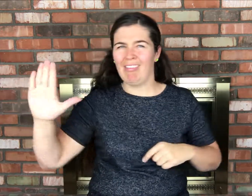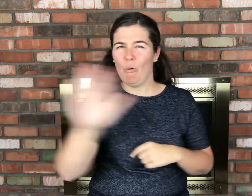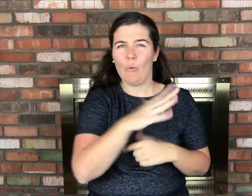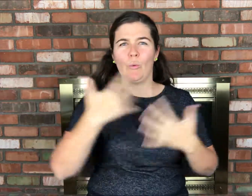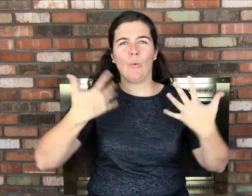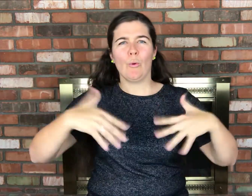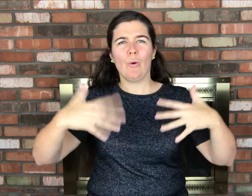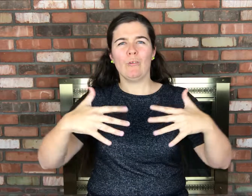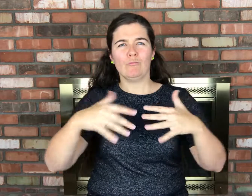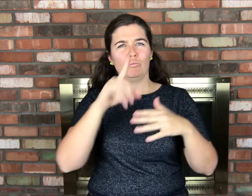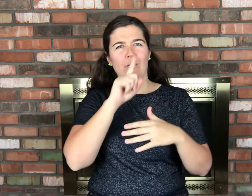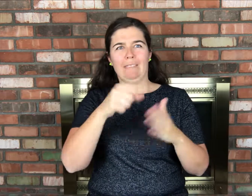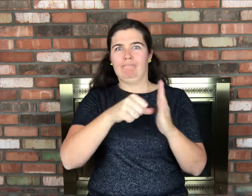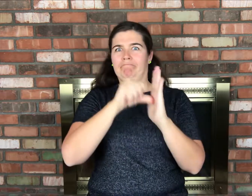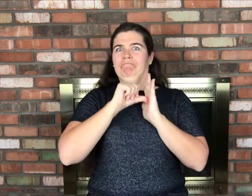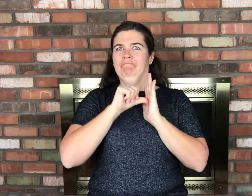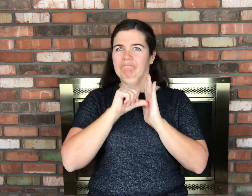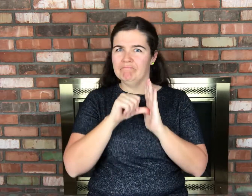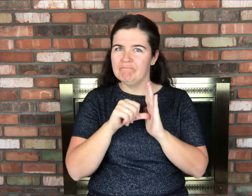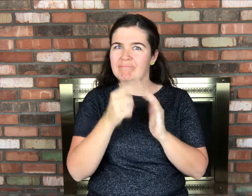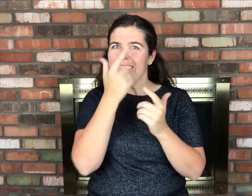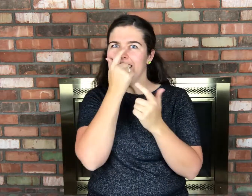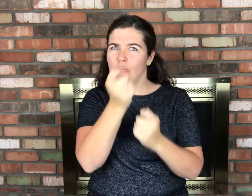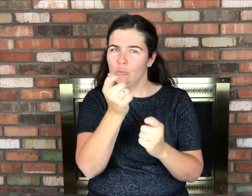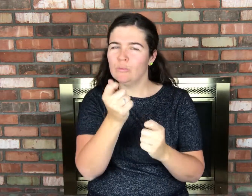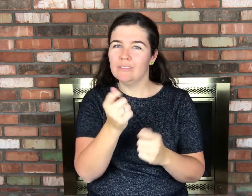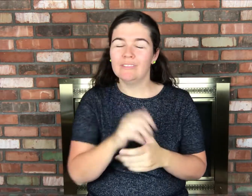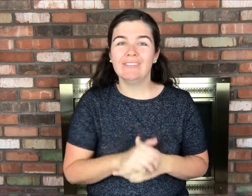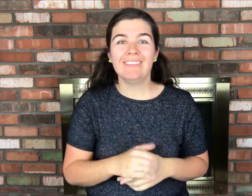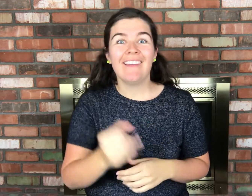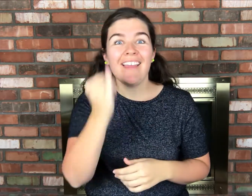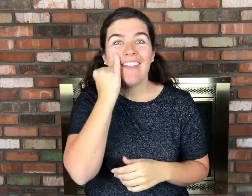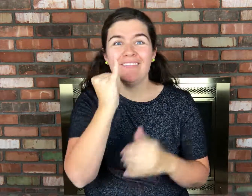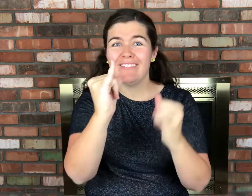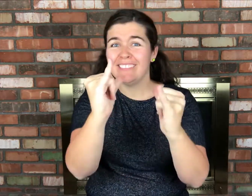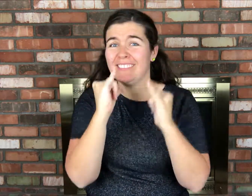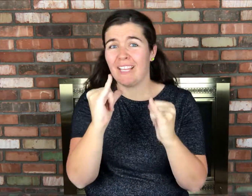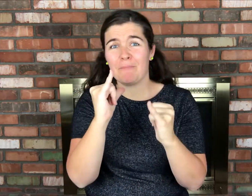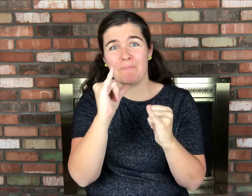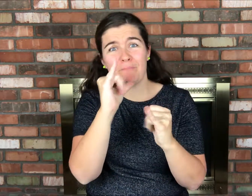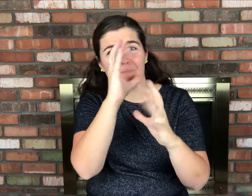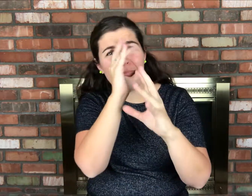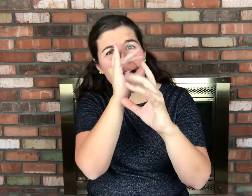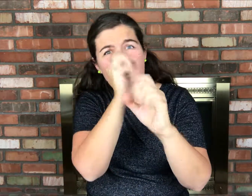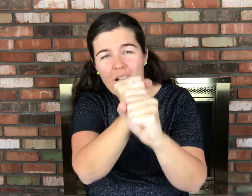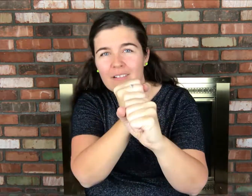that I find absolutely interesting. If you're the same as me and fascinated,